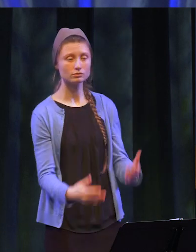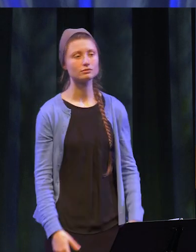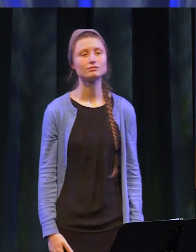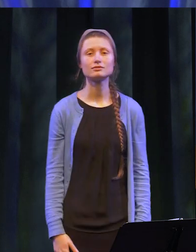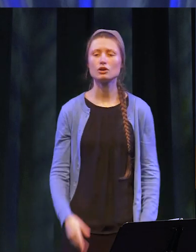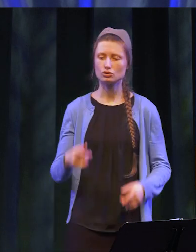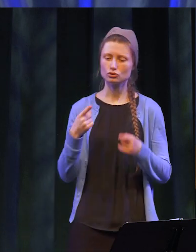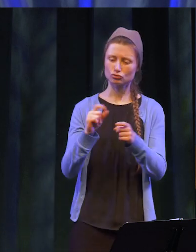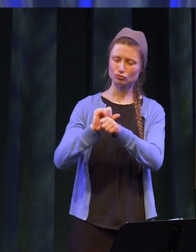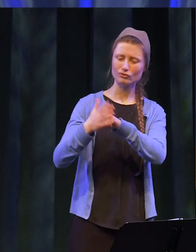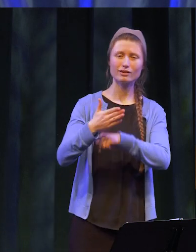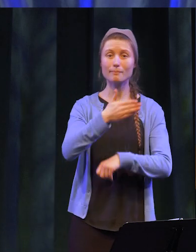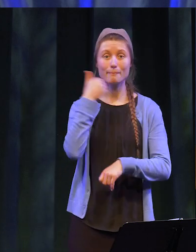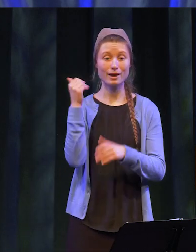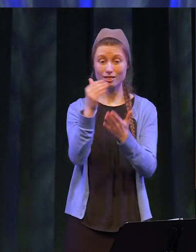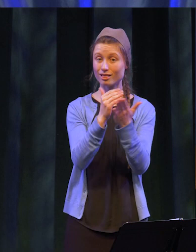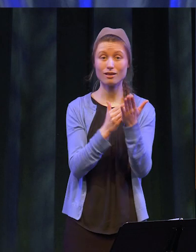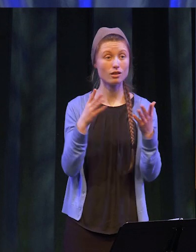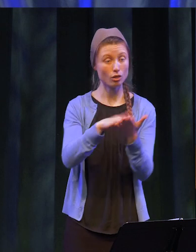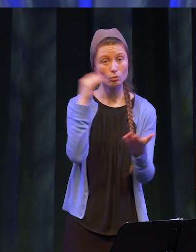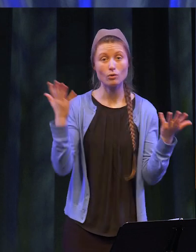Perhaps one of the greatest lessons of the pandemic is that people need each other. It